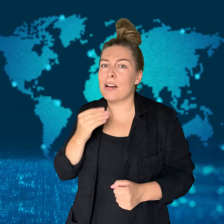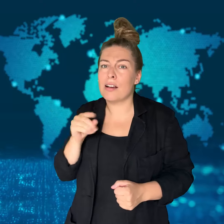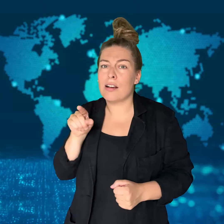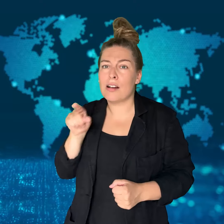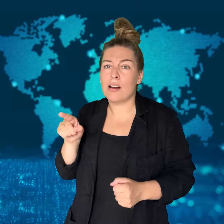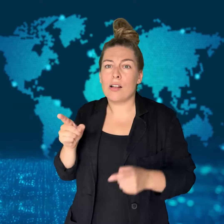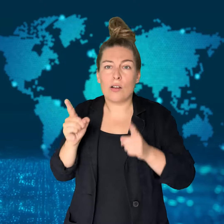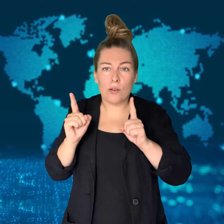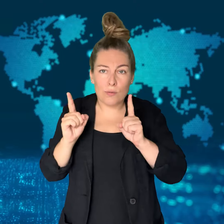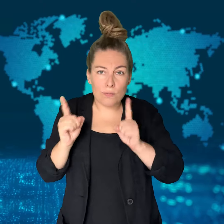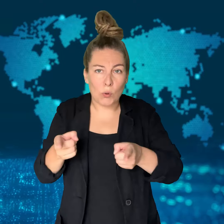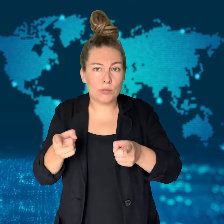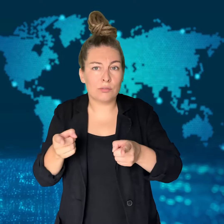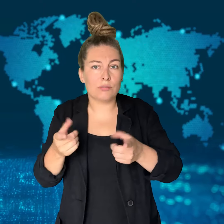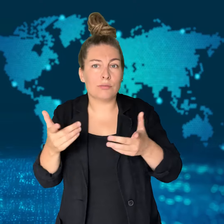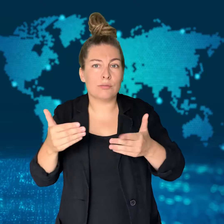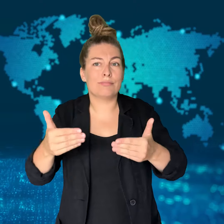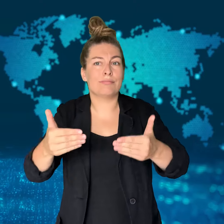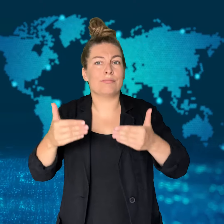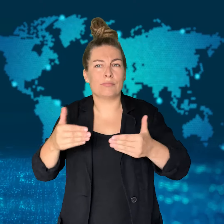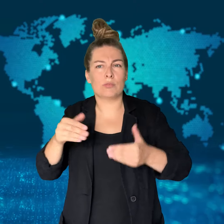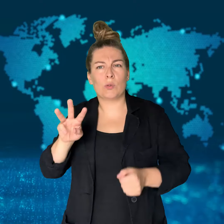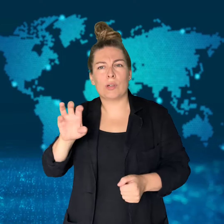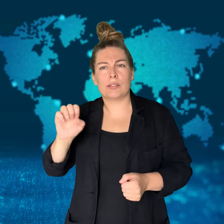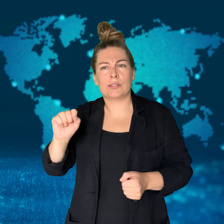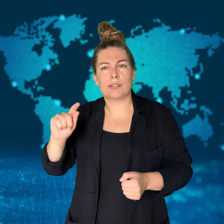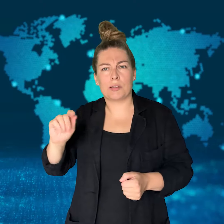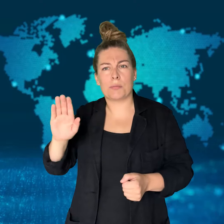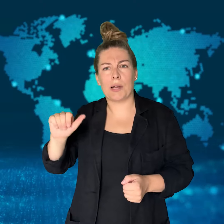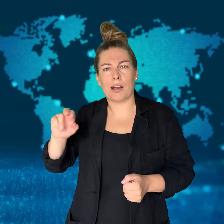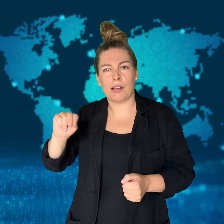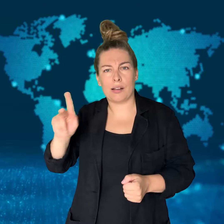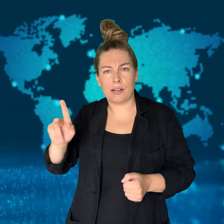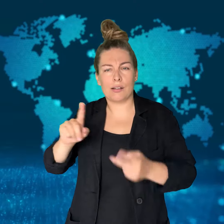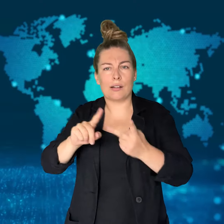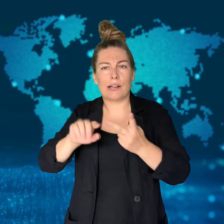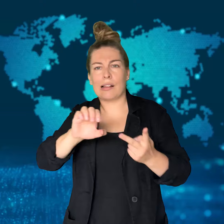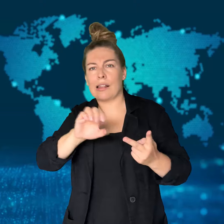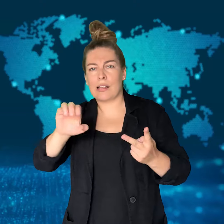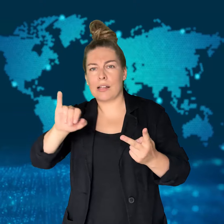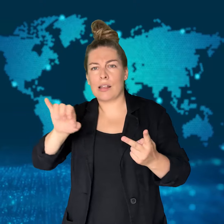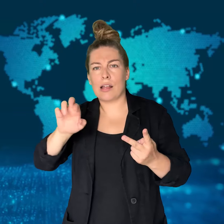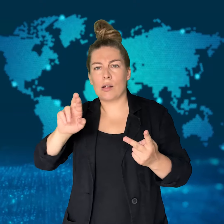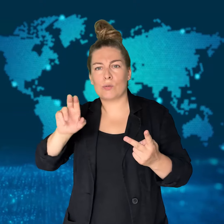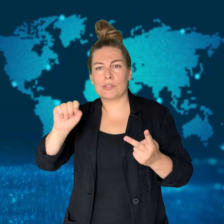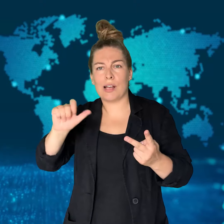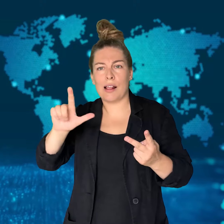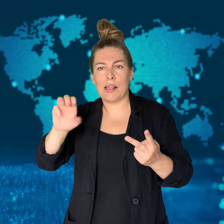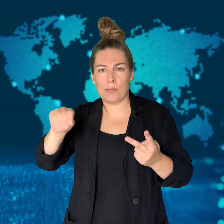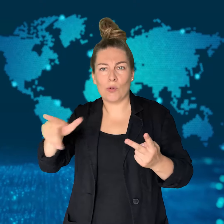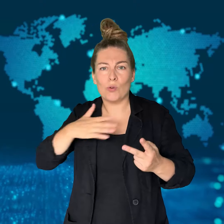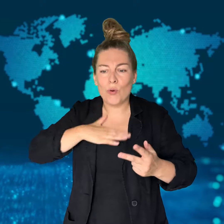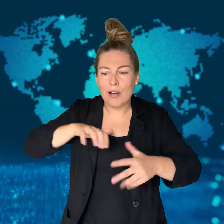Israel's occupation of Palestinian territories is illegal.